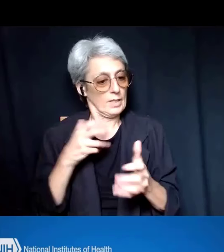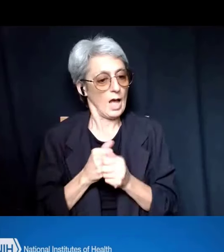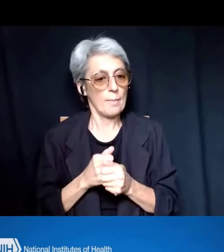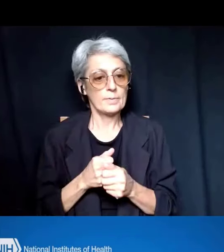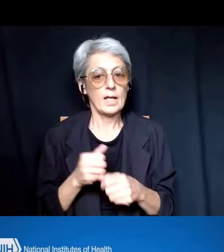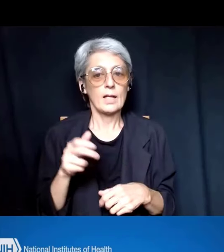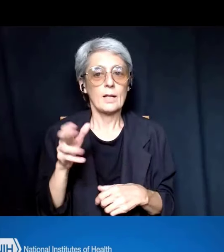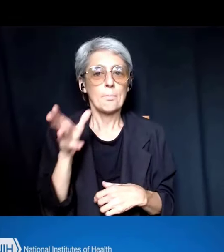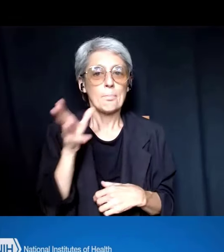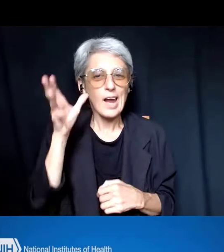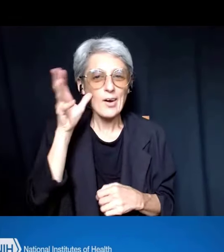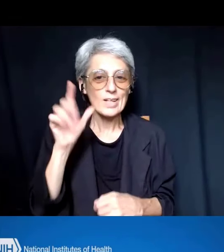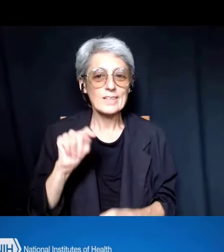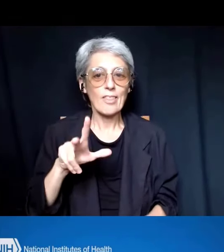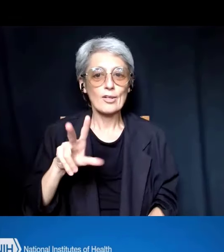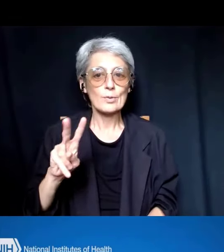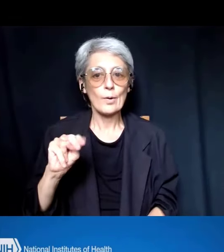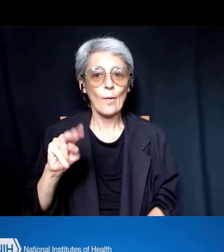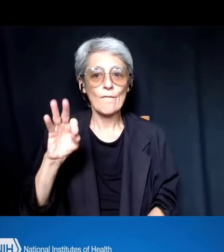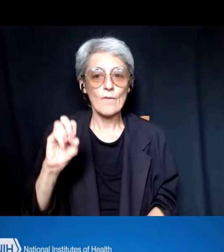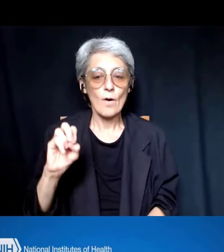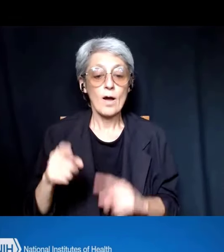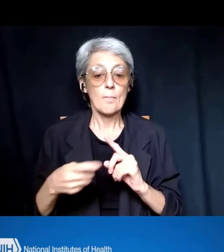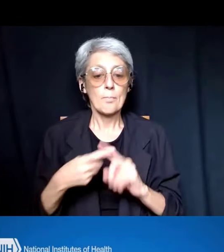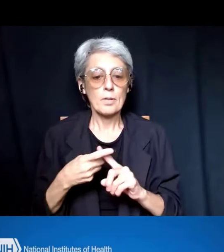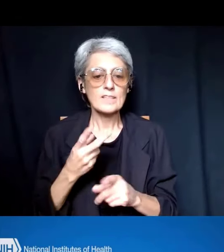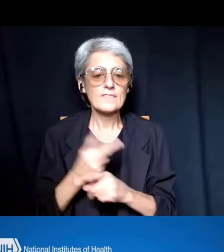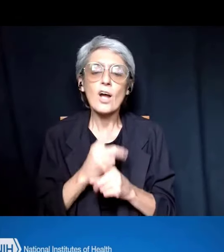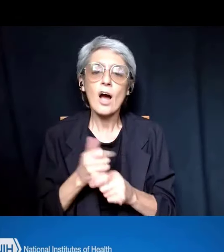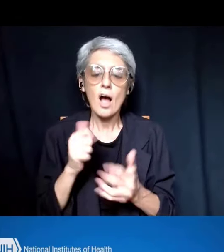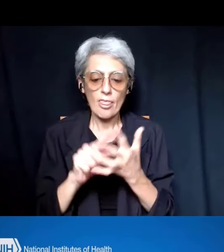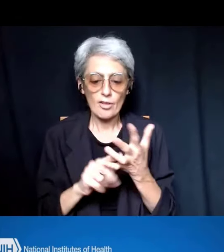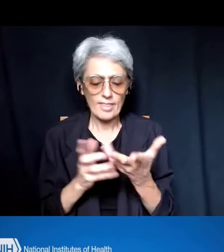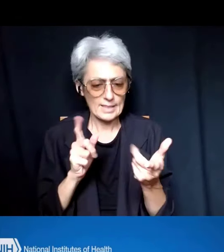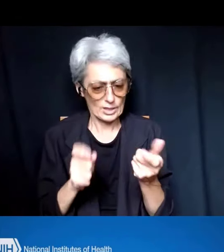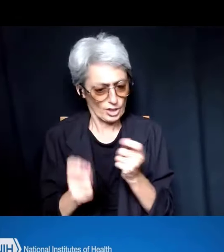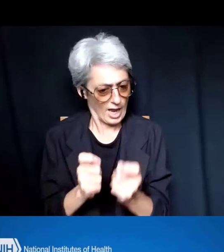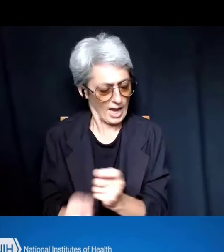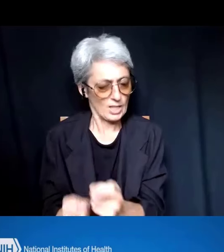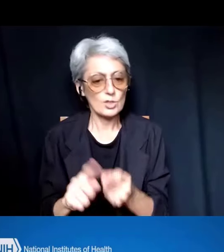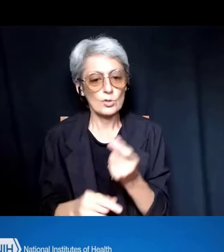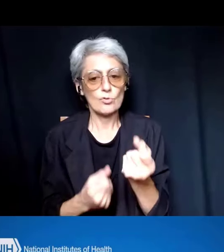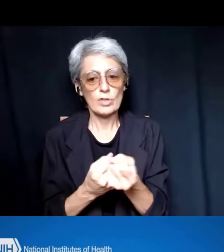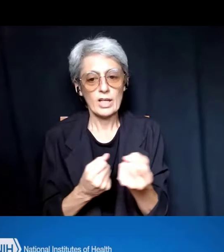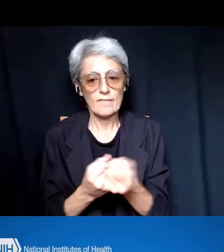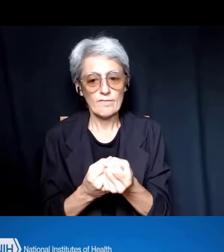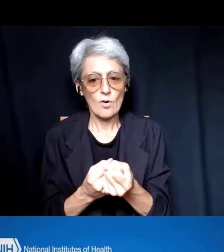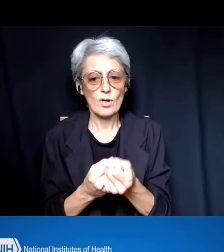and identify additional changes that were needed to reinforce some of the changes